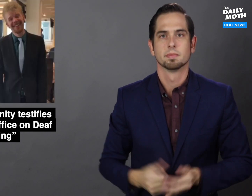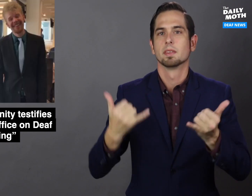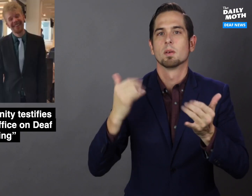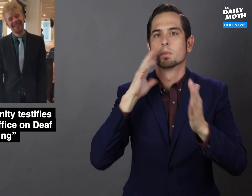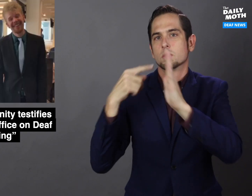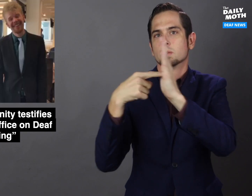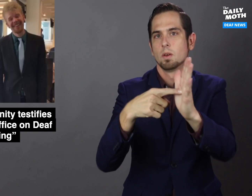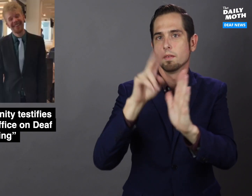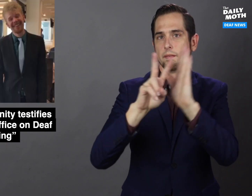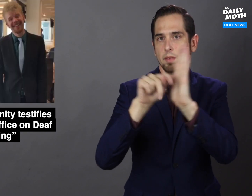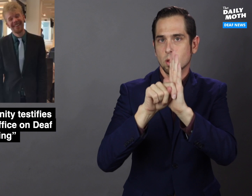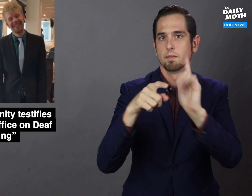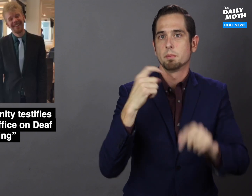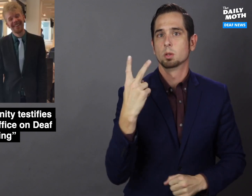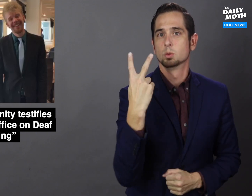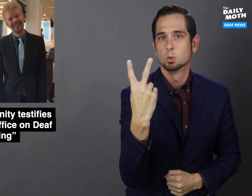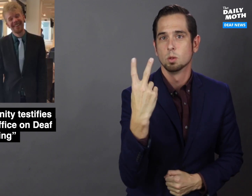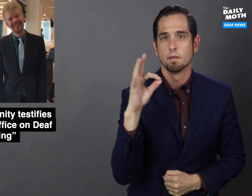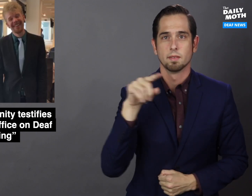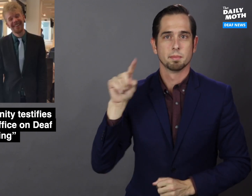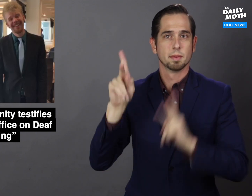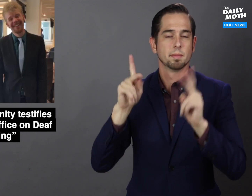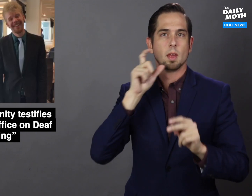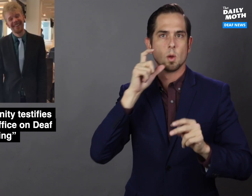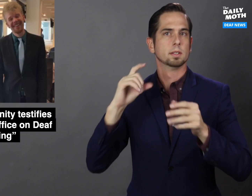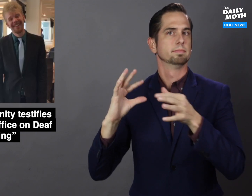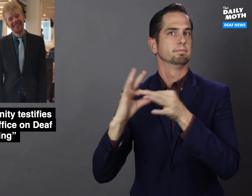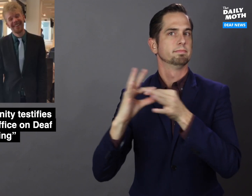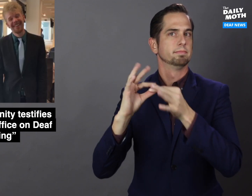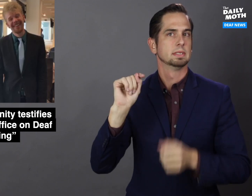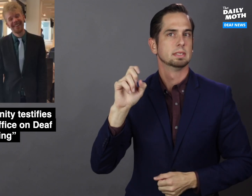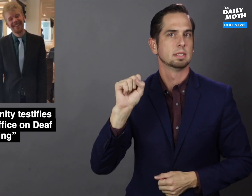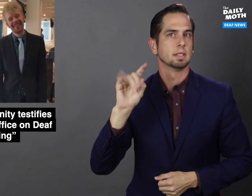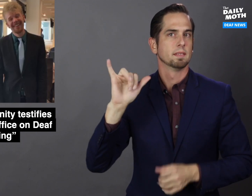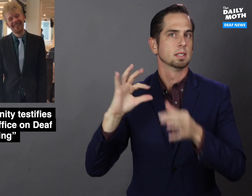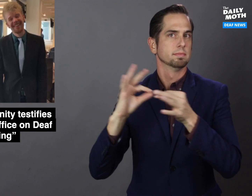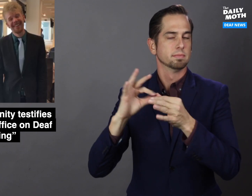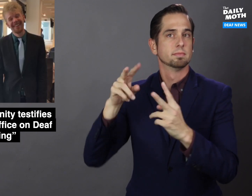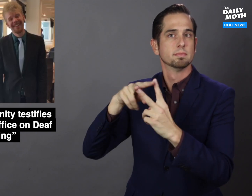Here is a video from two of the people who testified,